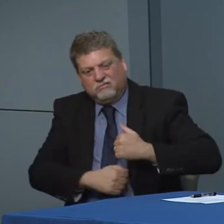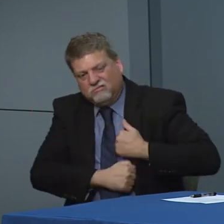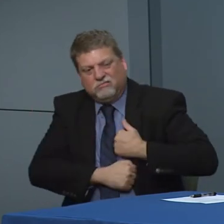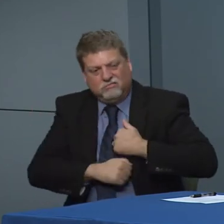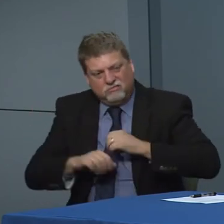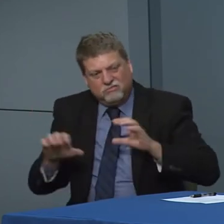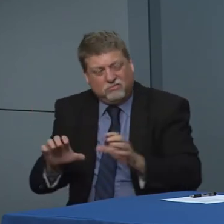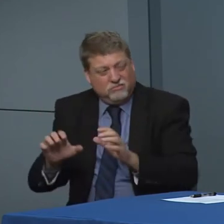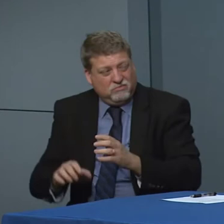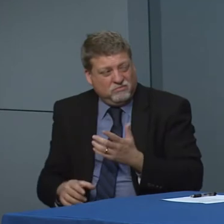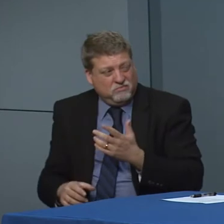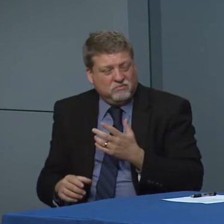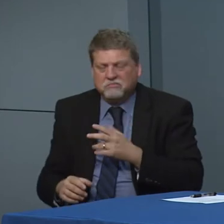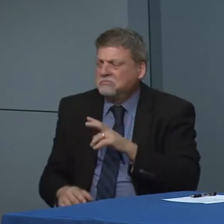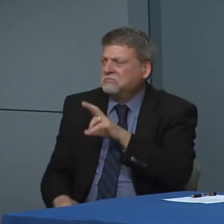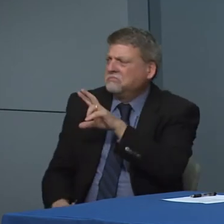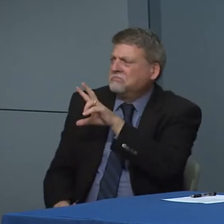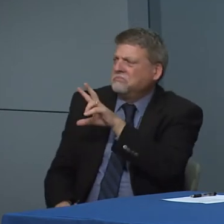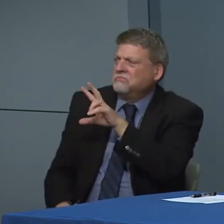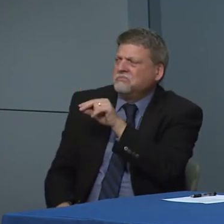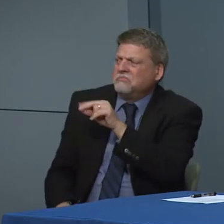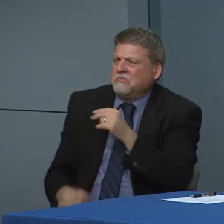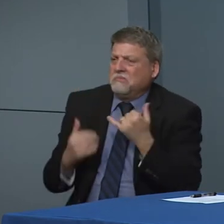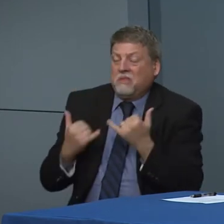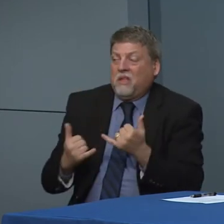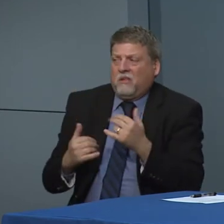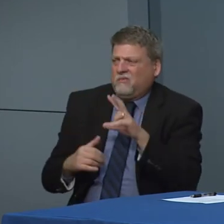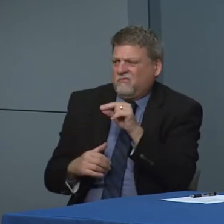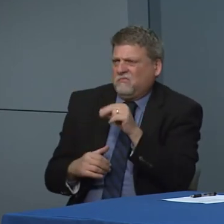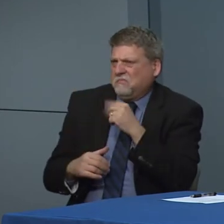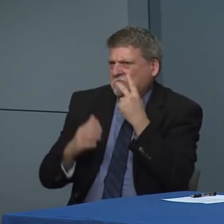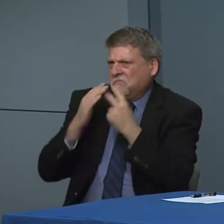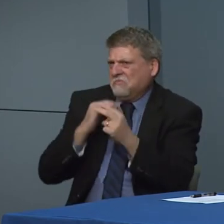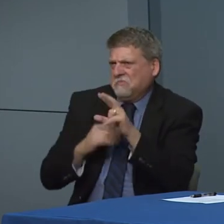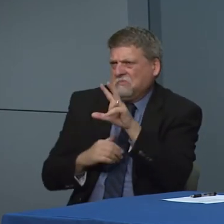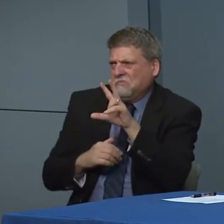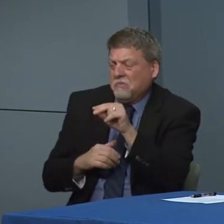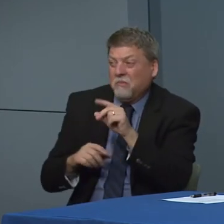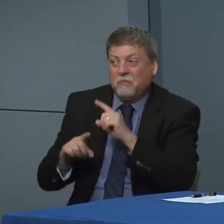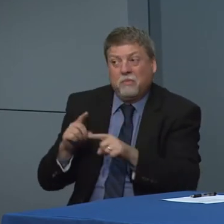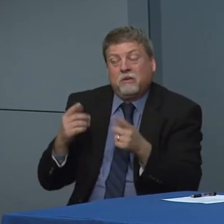something in force. Not at this time, but you know we're still learning a lot